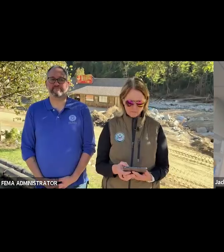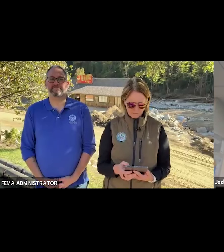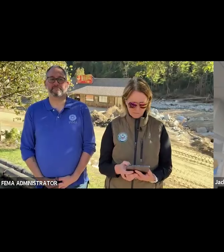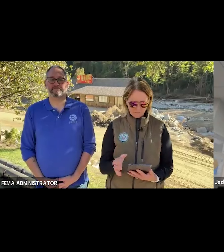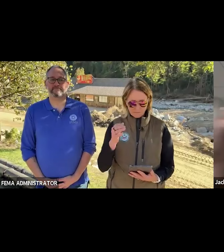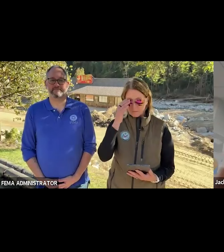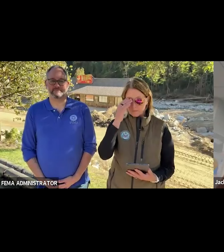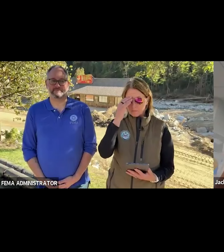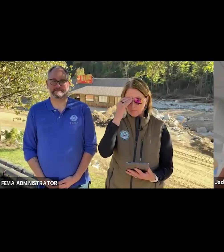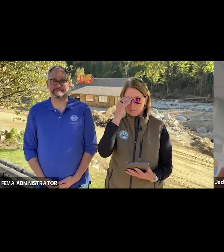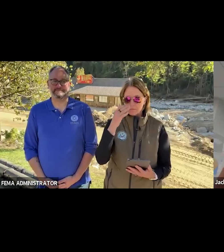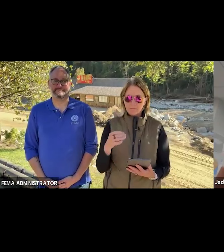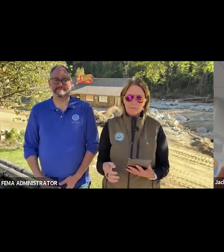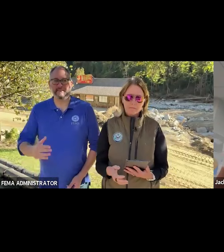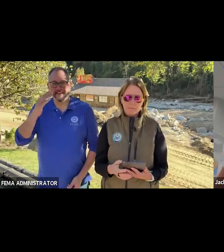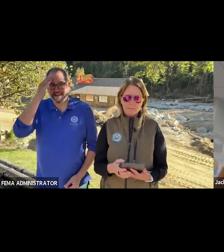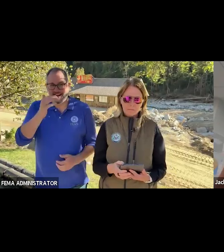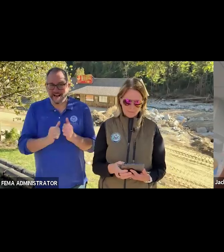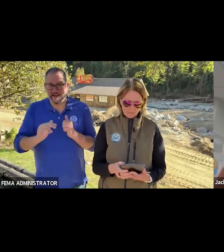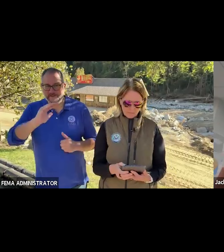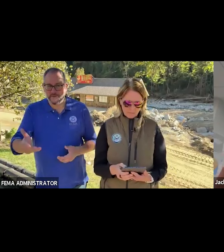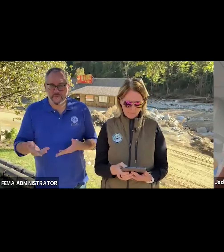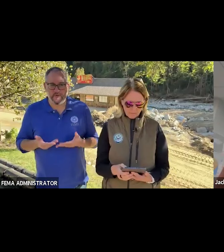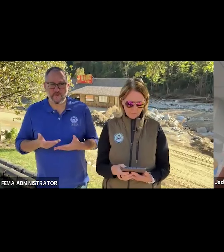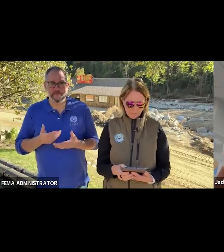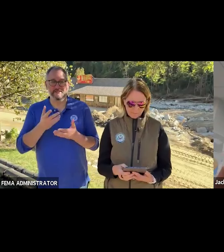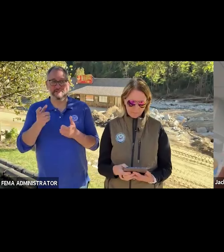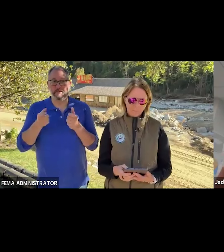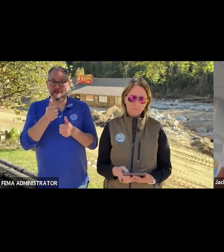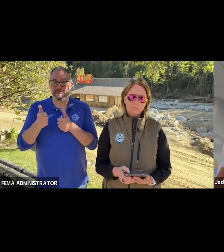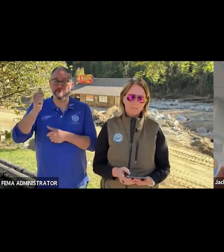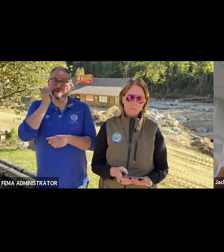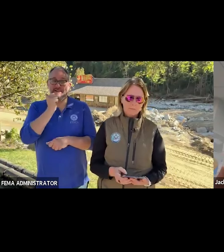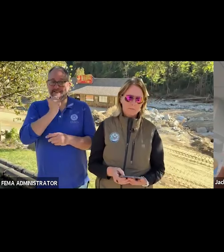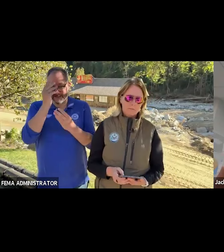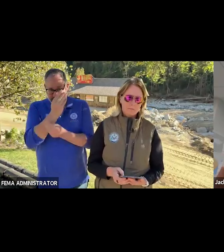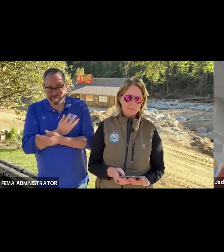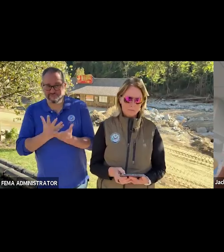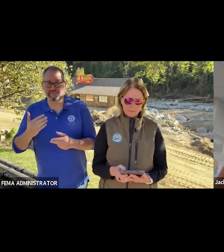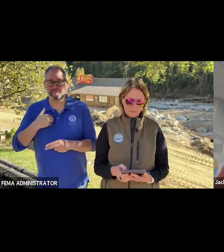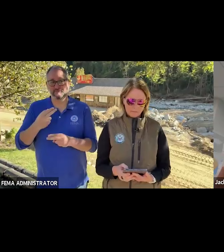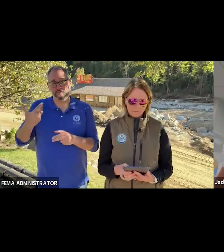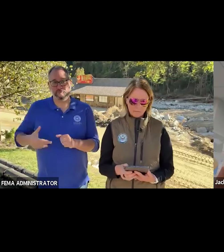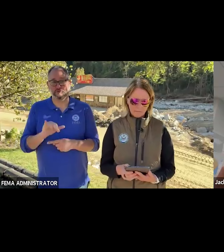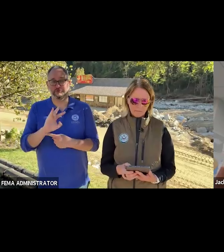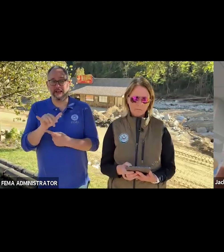Hi, everyone, and welcome to the Administrator’s Daily Briefing. My name is Jaclyn Rothenberg, I am the Director of Public Affairs.